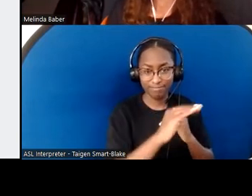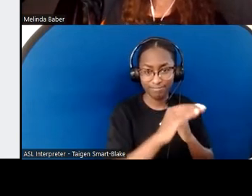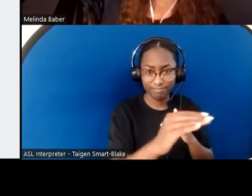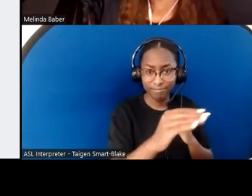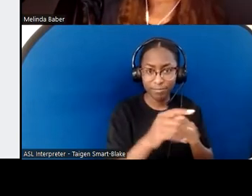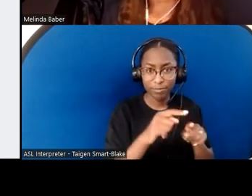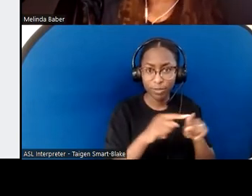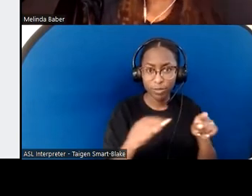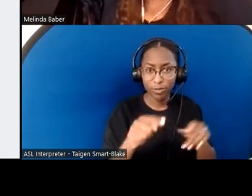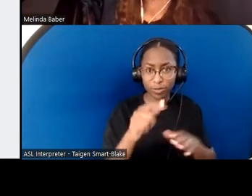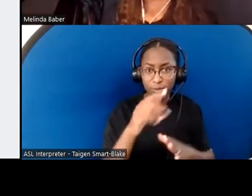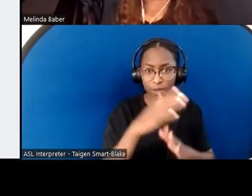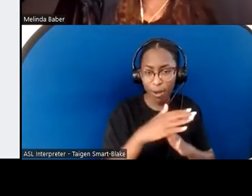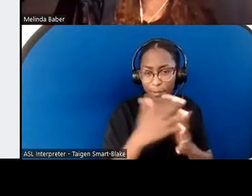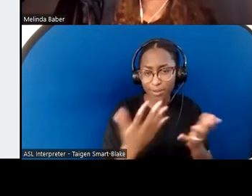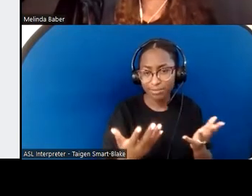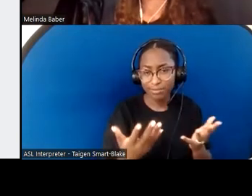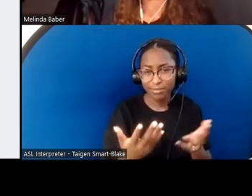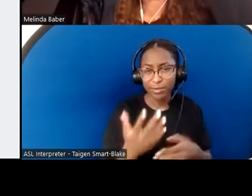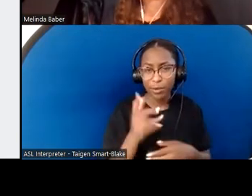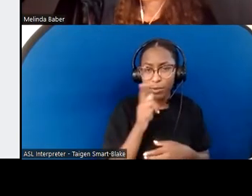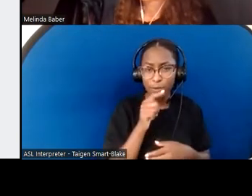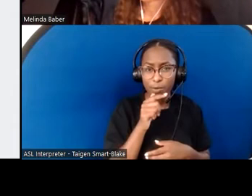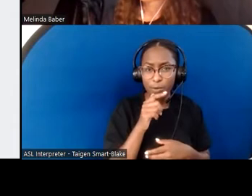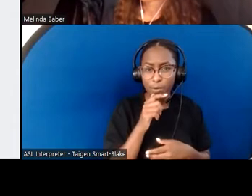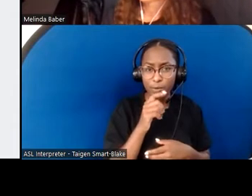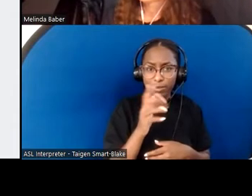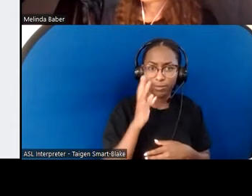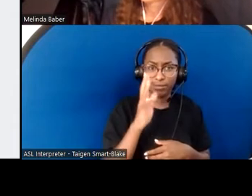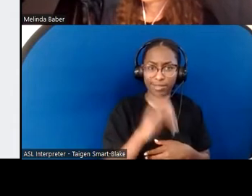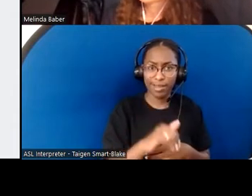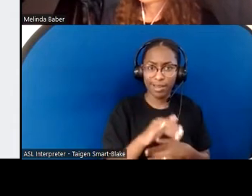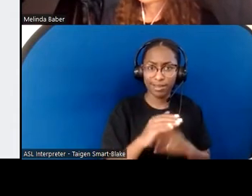A media example would be— we've talked a bit about it already—